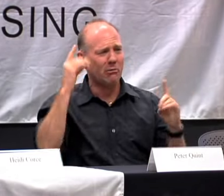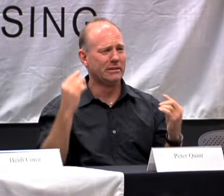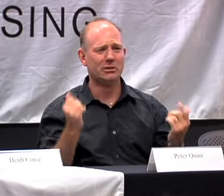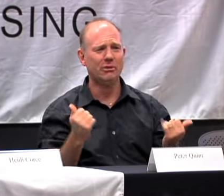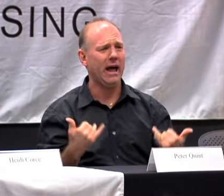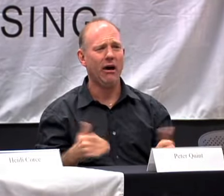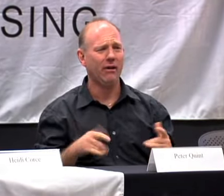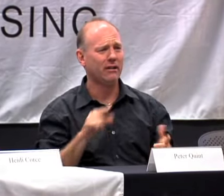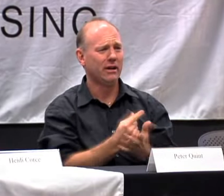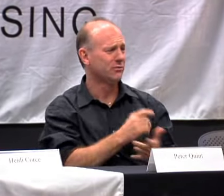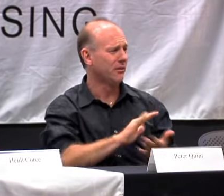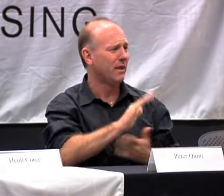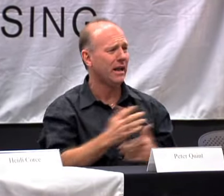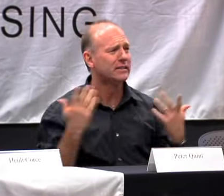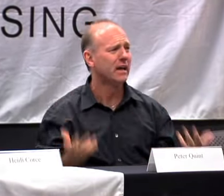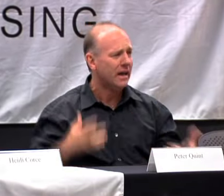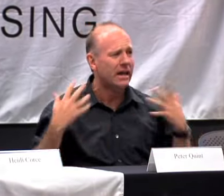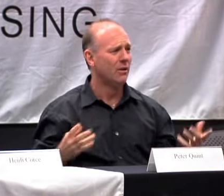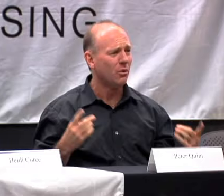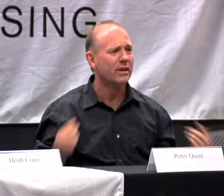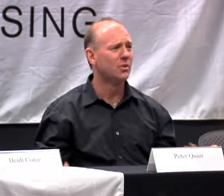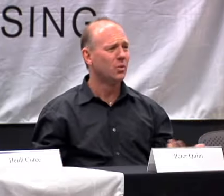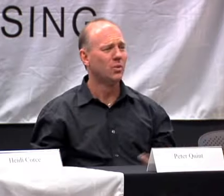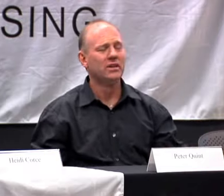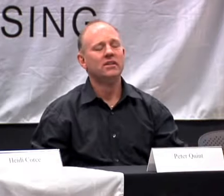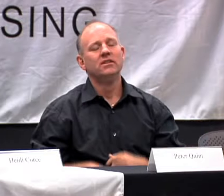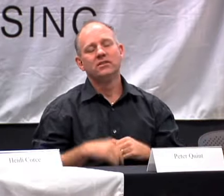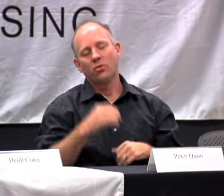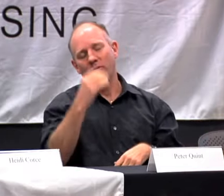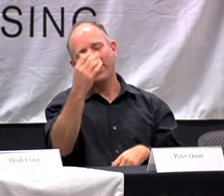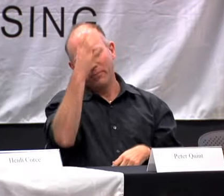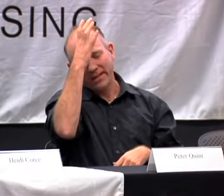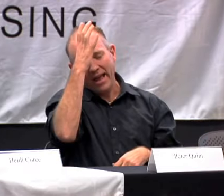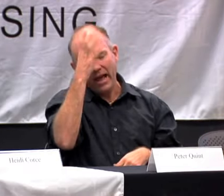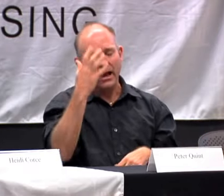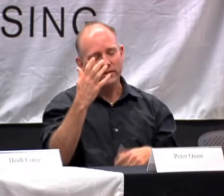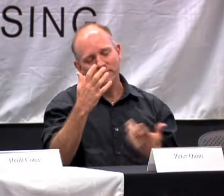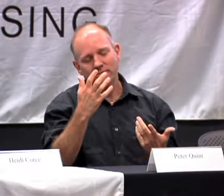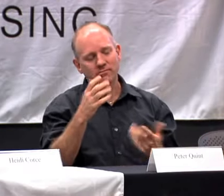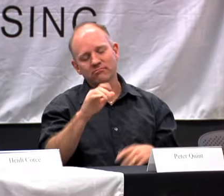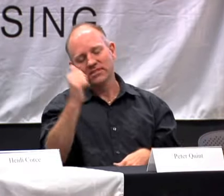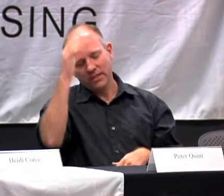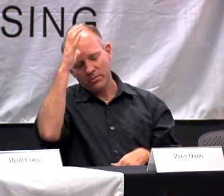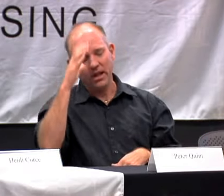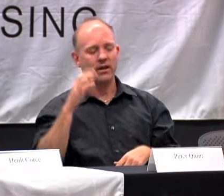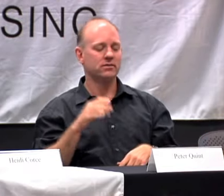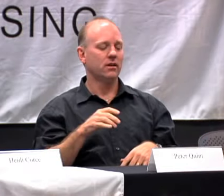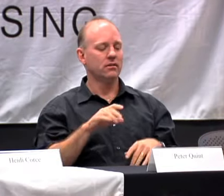DIDN'T KNOW WHAT I WAS GOING TO DO. WHAT AM I GOING TO DO?